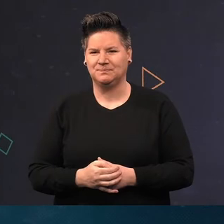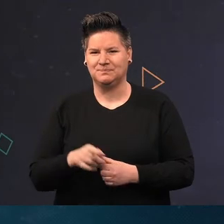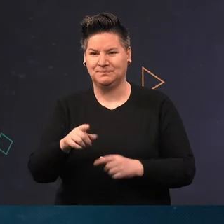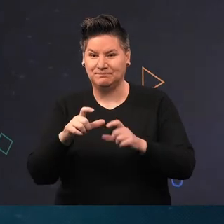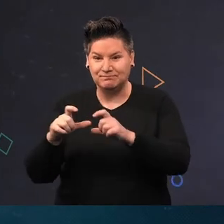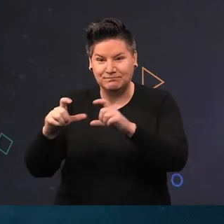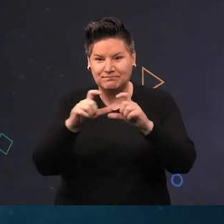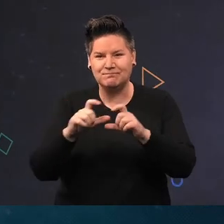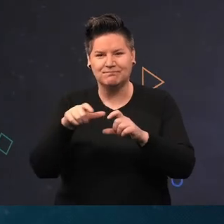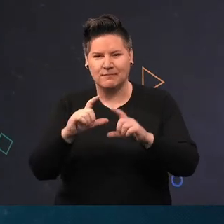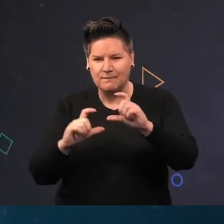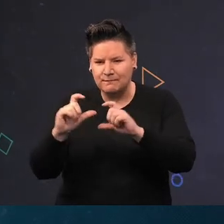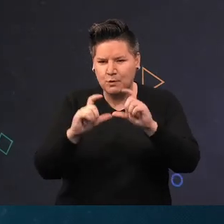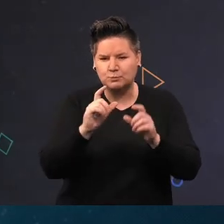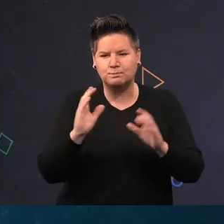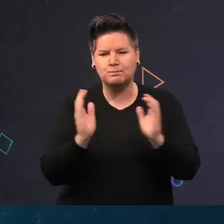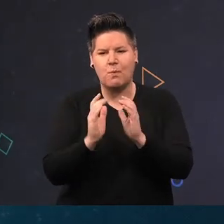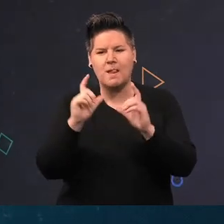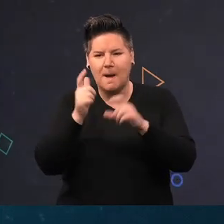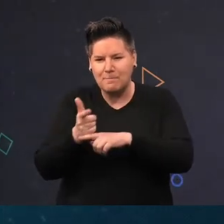Underwater we take photos using small cameras.